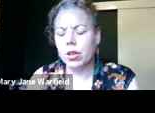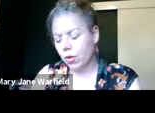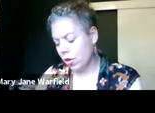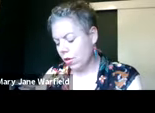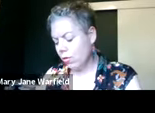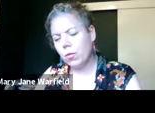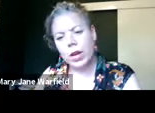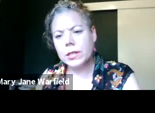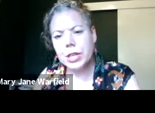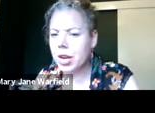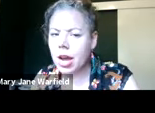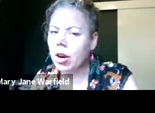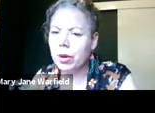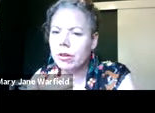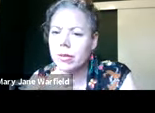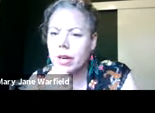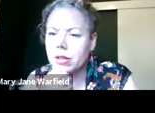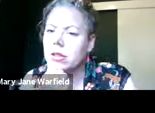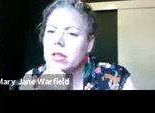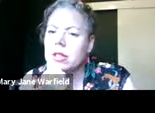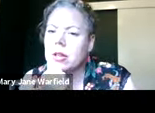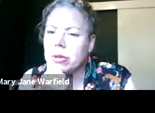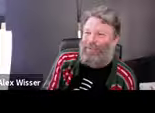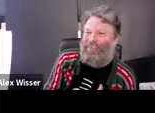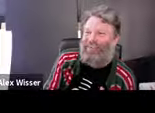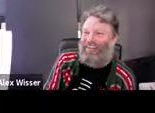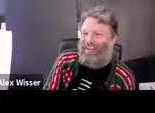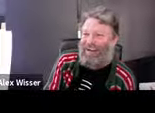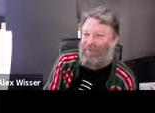the people who are supporting you. >> MARY JANE WARFIELD: That